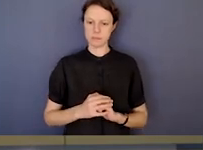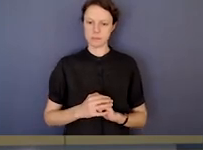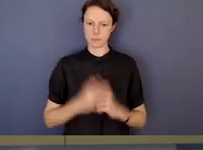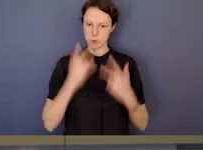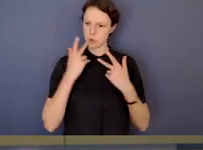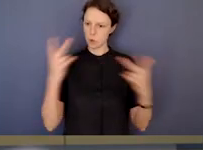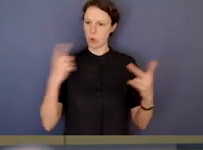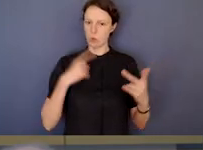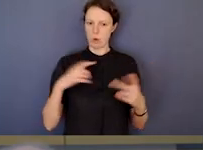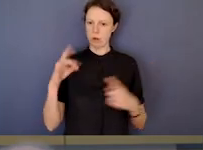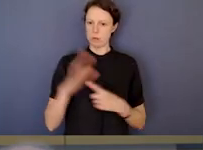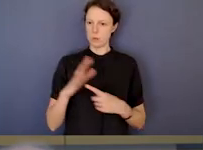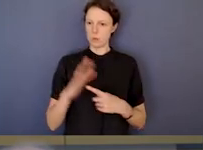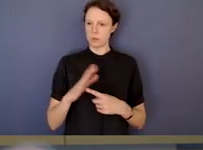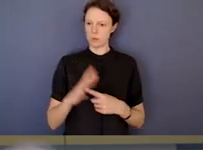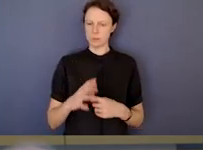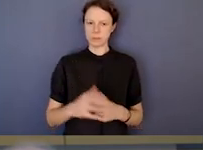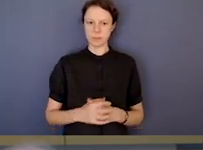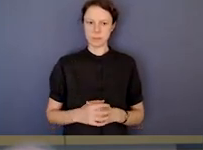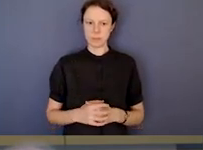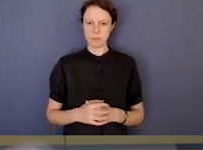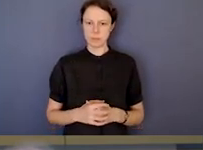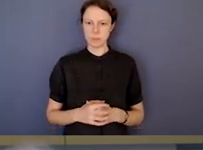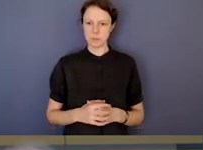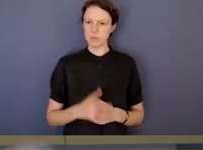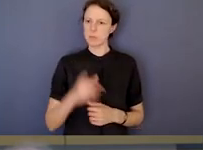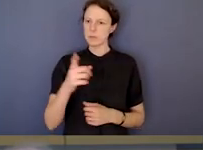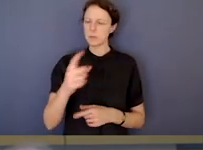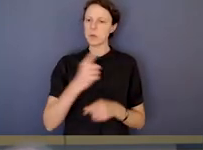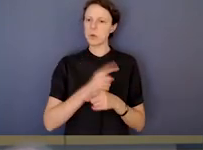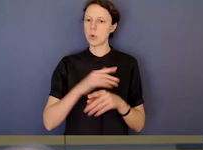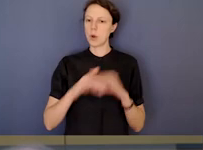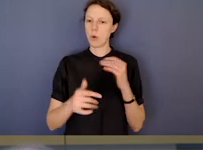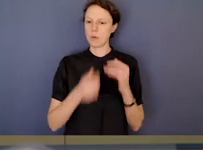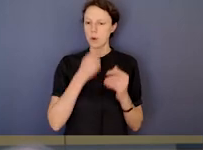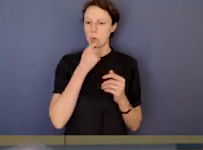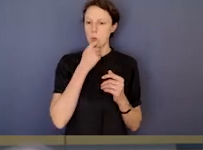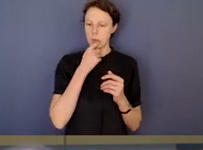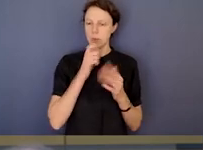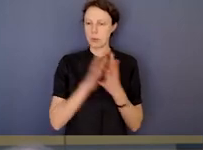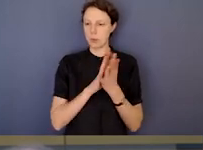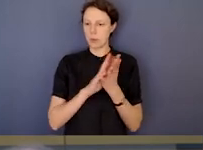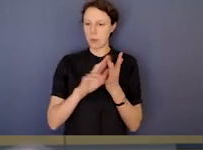to show why these things matter. Yeah. And just picking up on your point about whistle-blowers